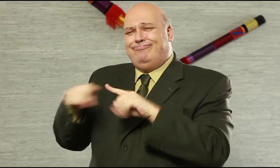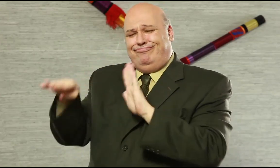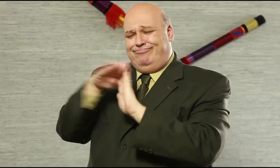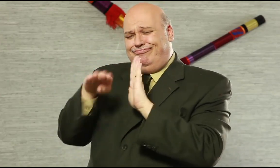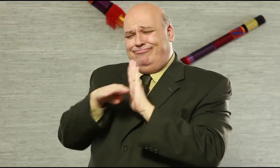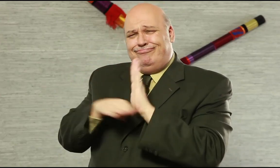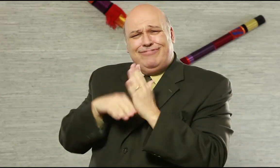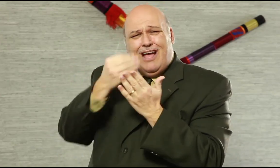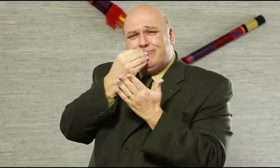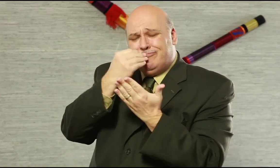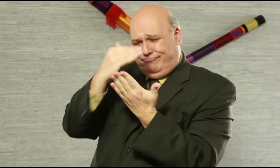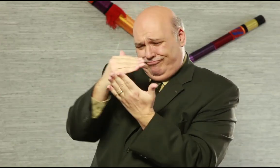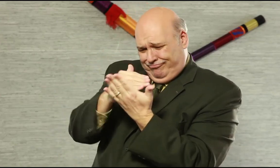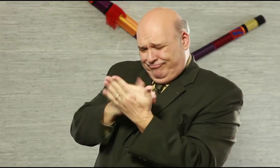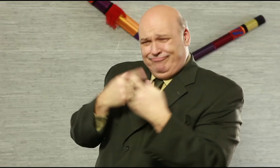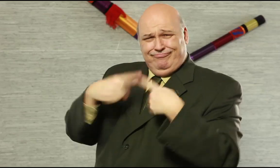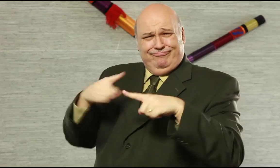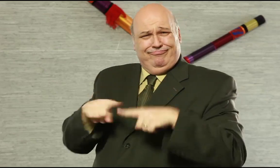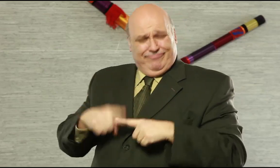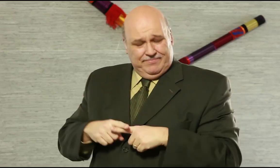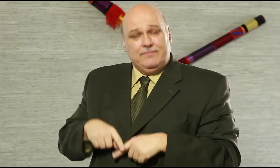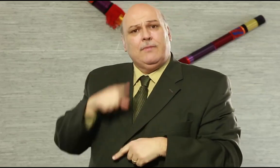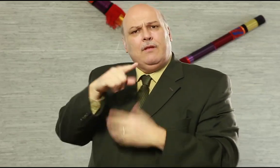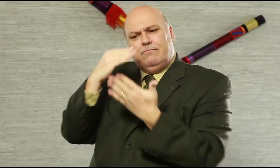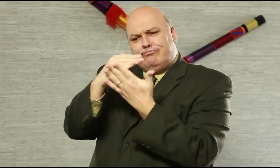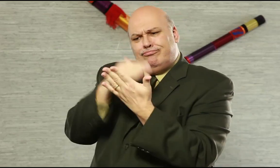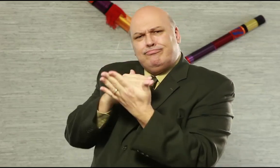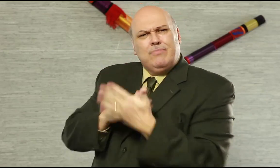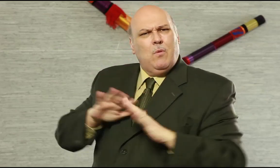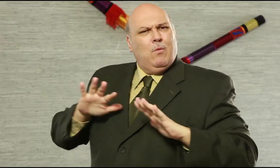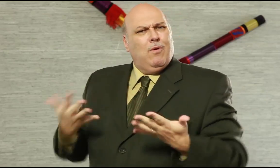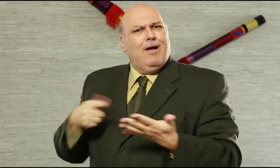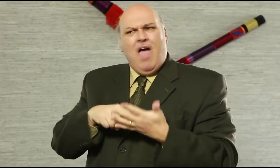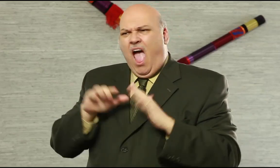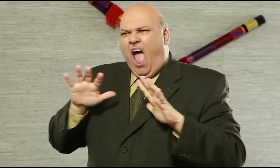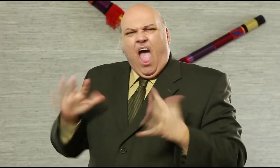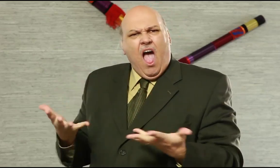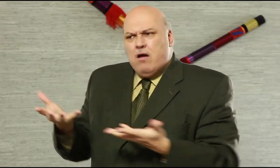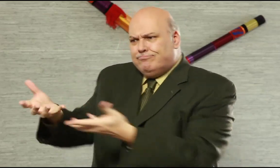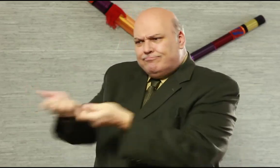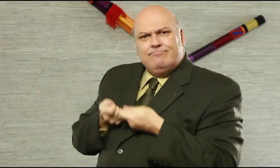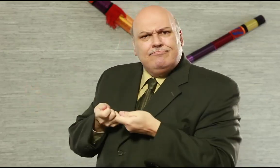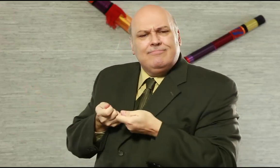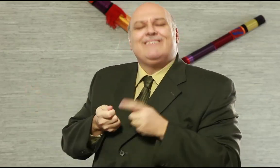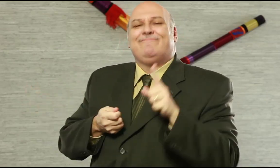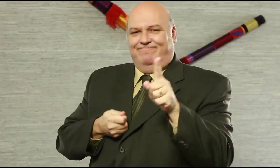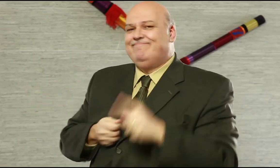the weekly “H3 Program Update” email! If you